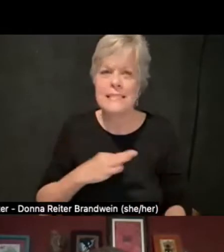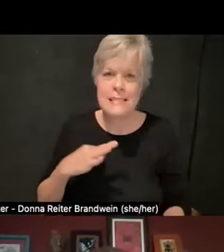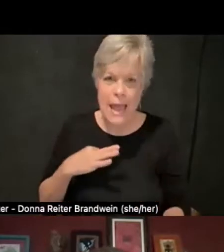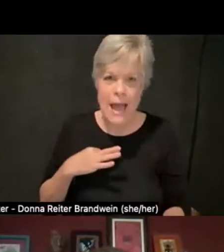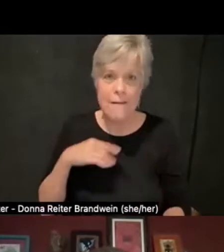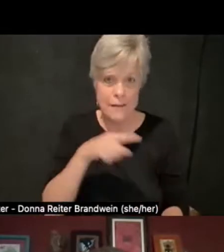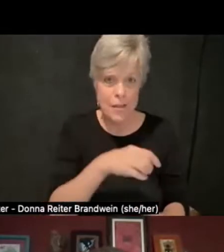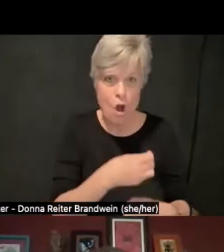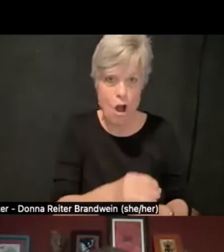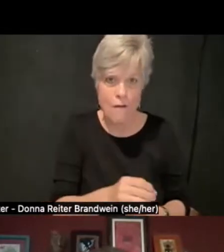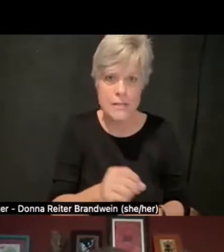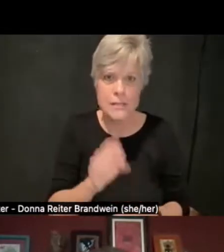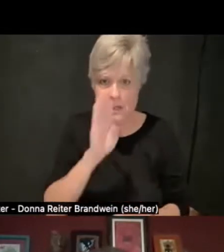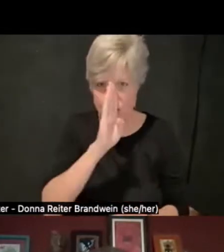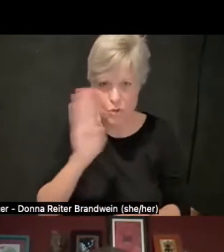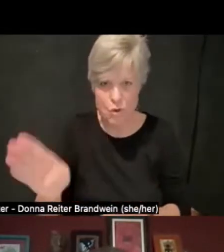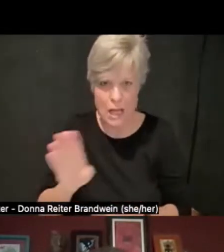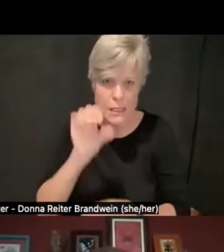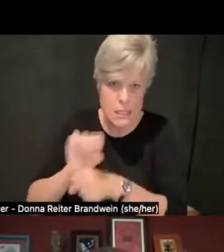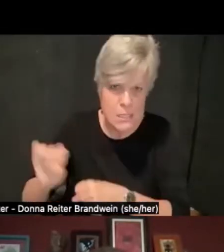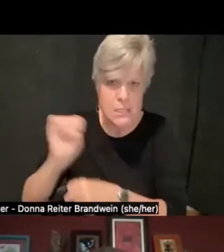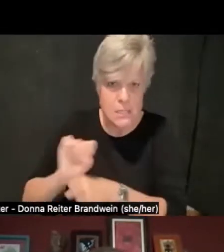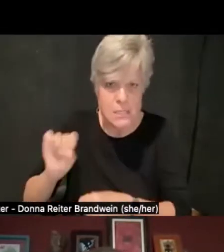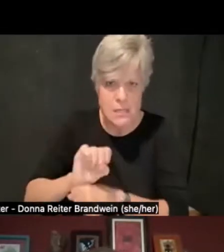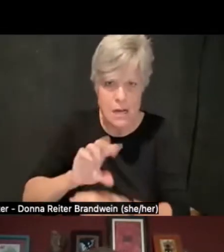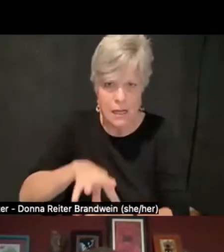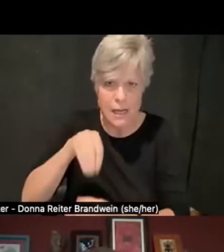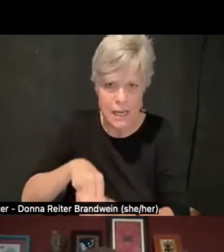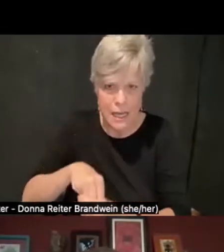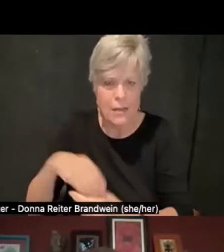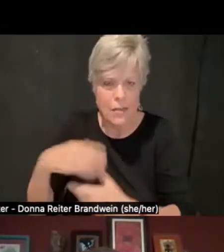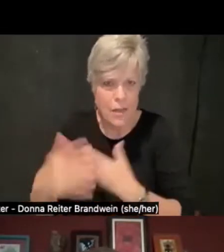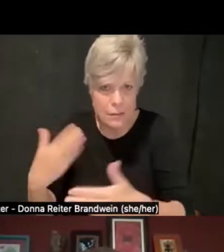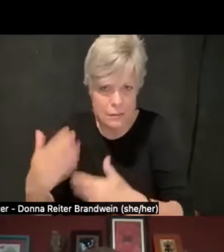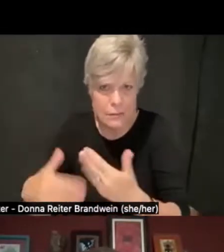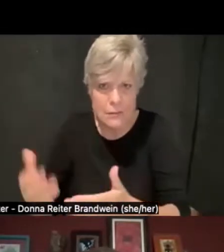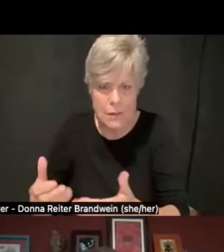to be directly engaged in a dynamic process of kind of being in relationship